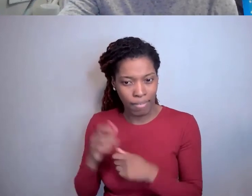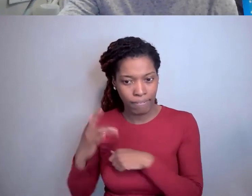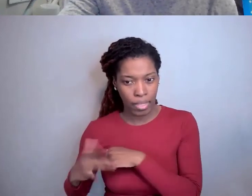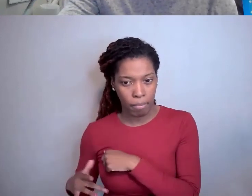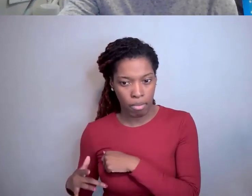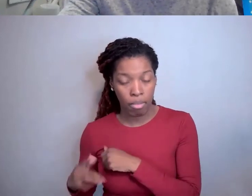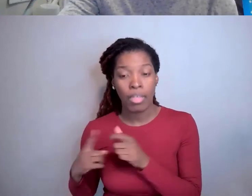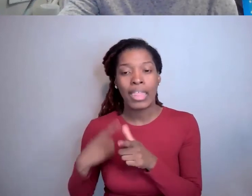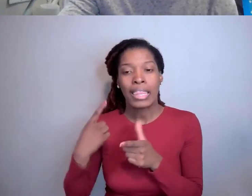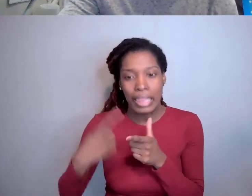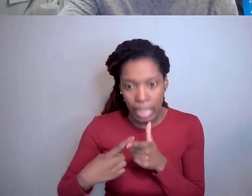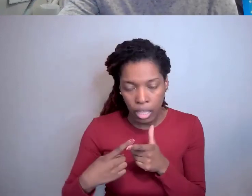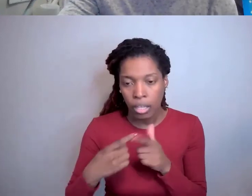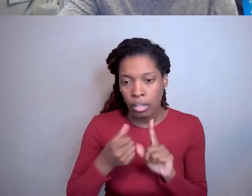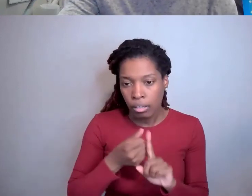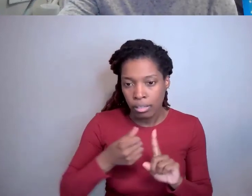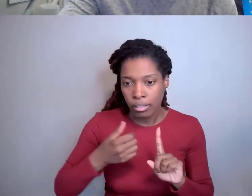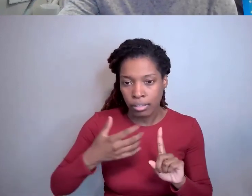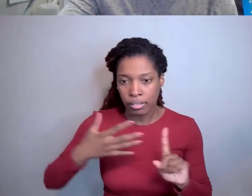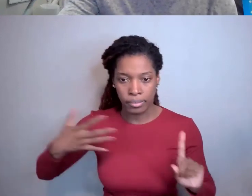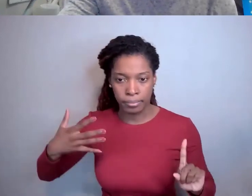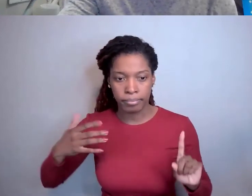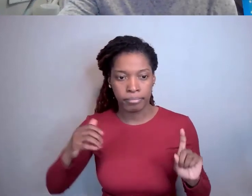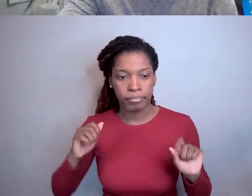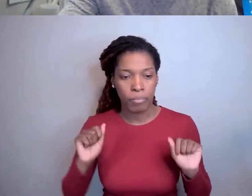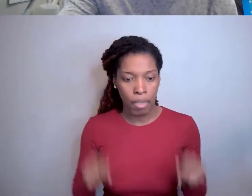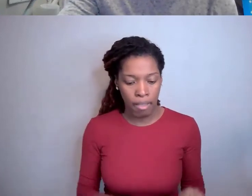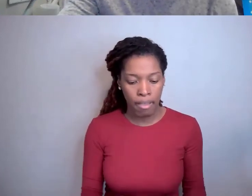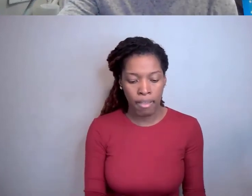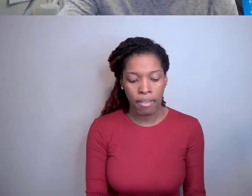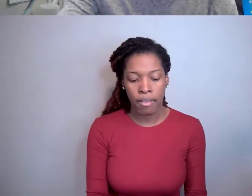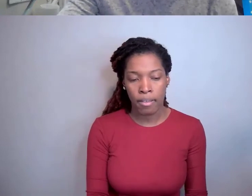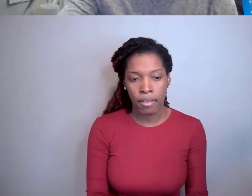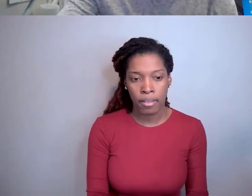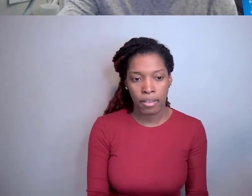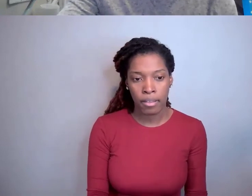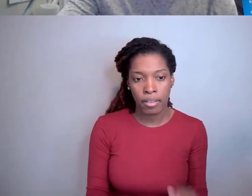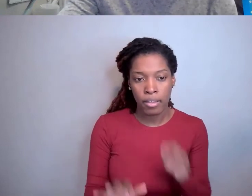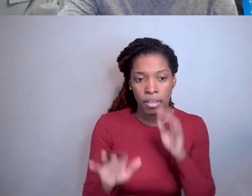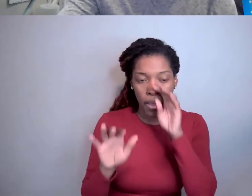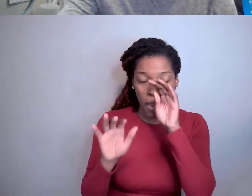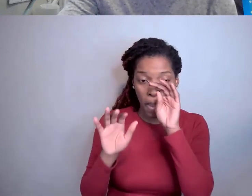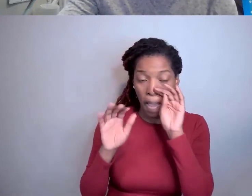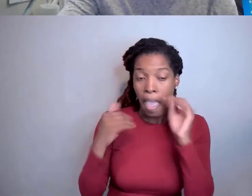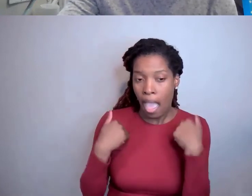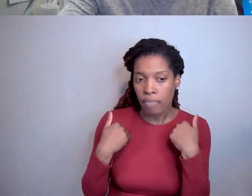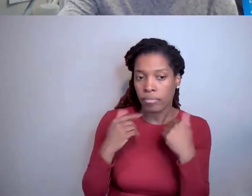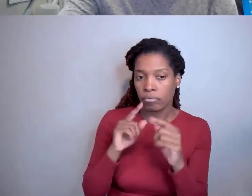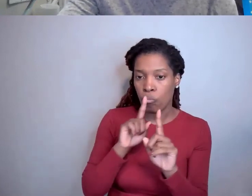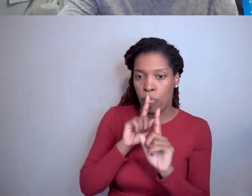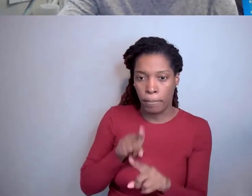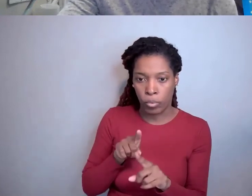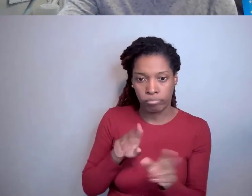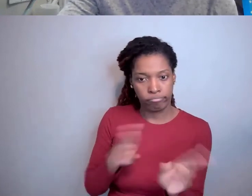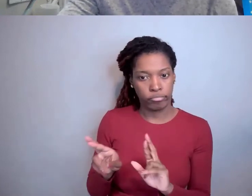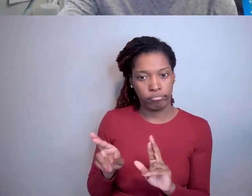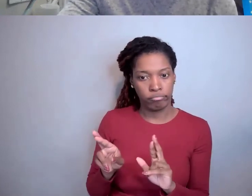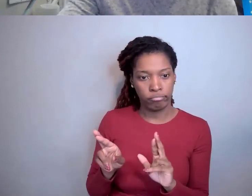Then they have something that actually meets the criteria to report. Because it's not always black and white.